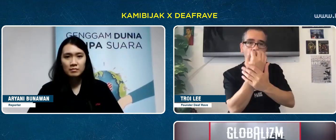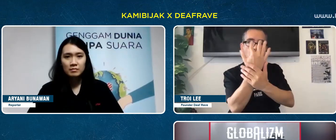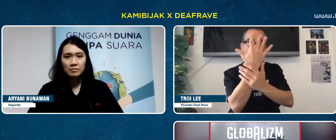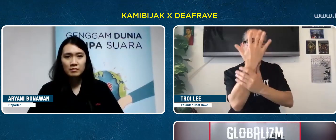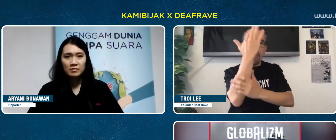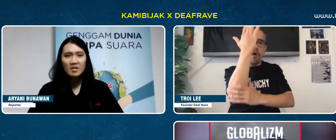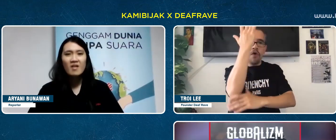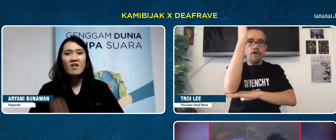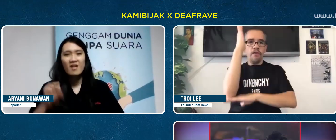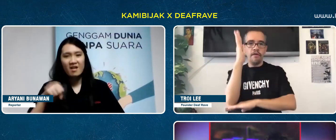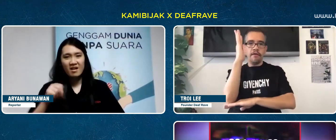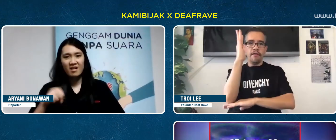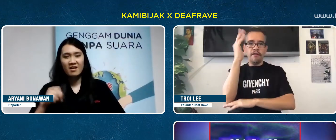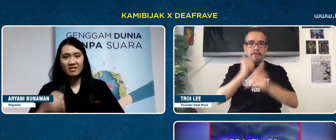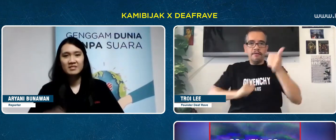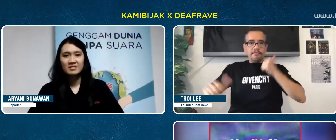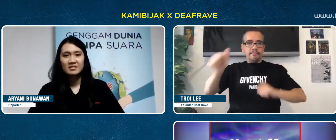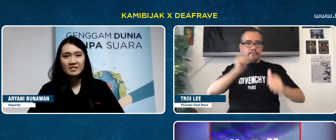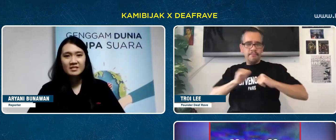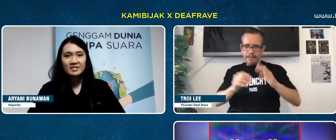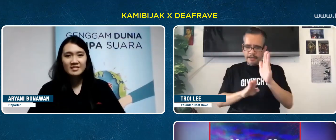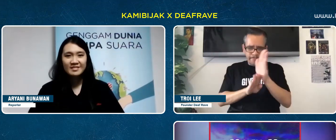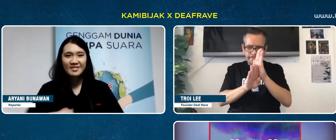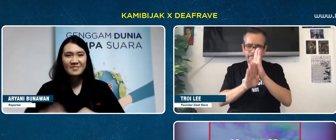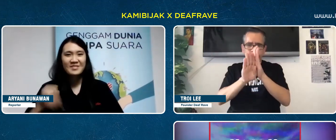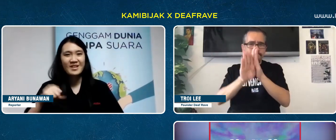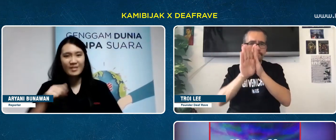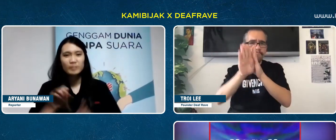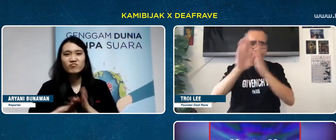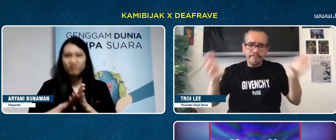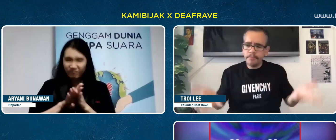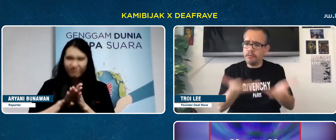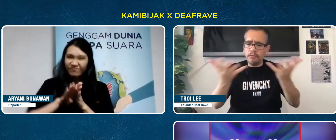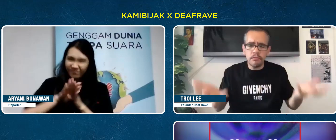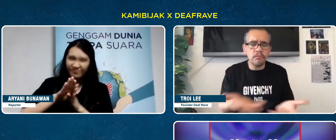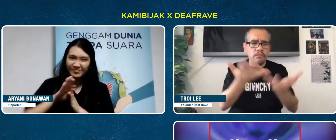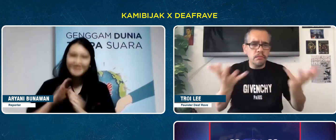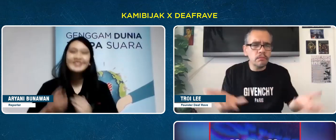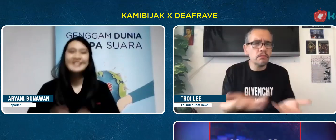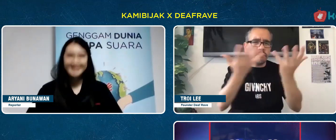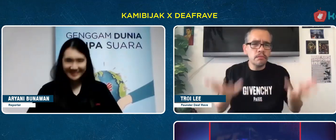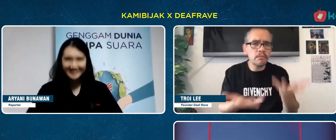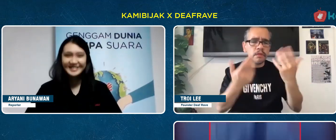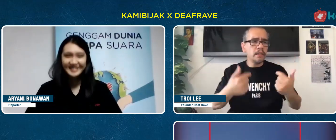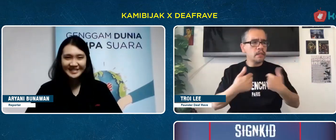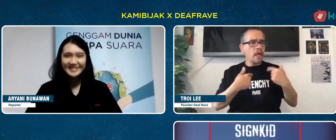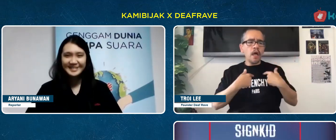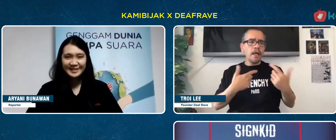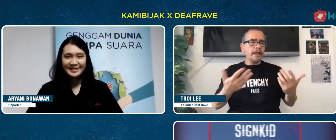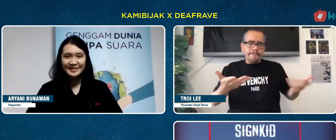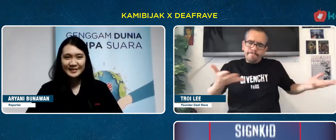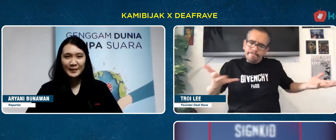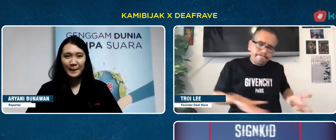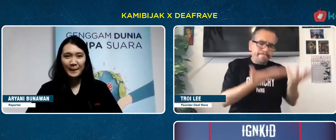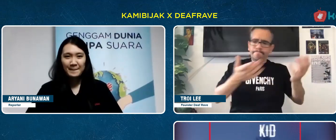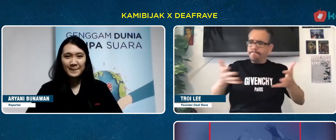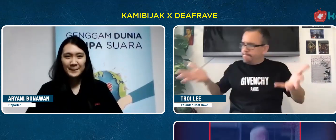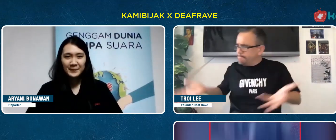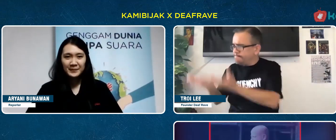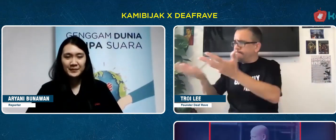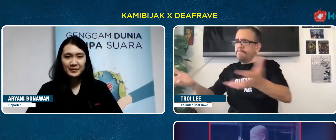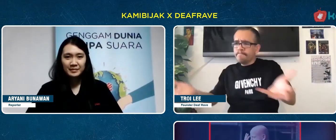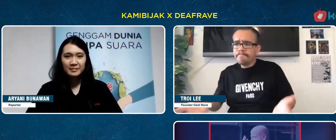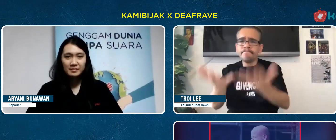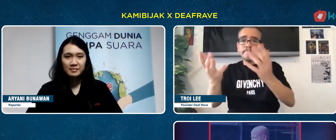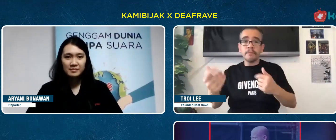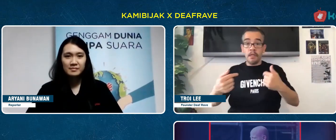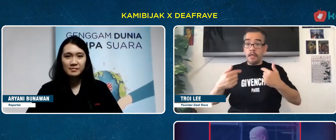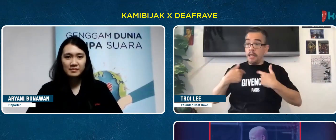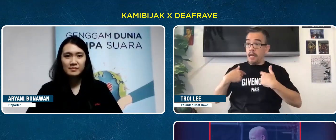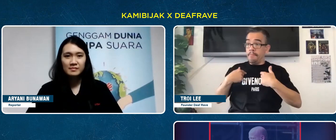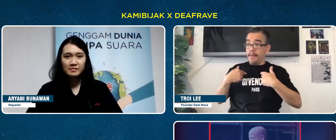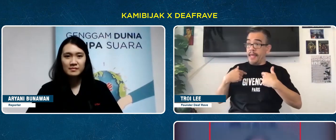I gave no instructions, let them develop as is.